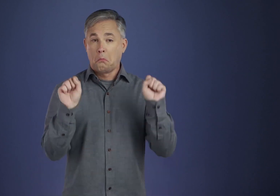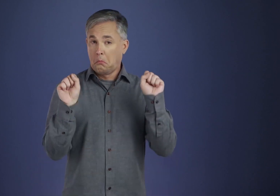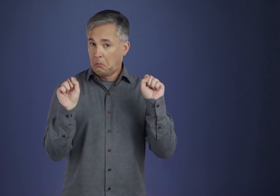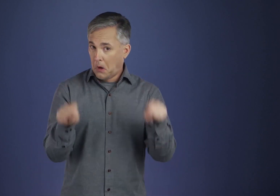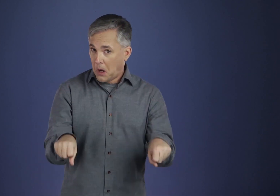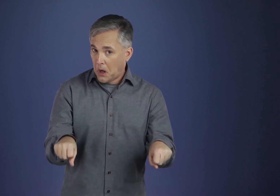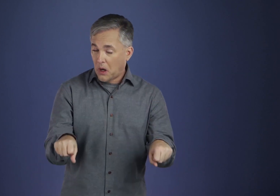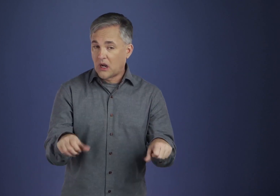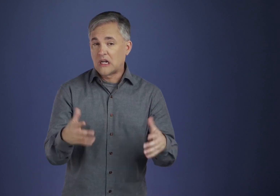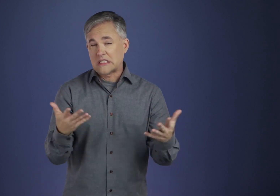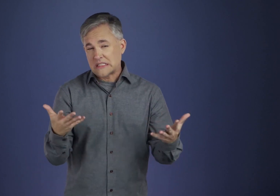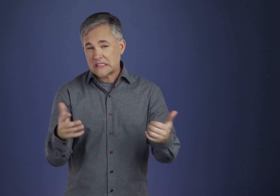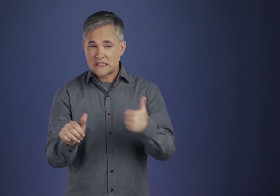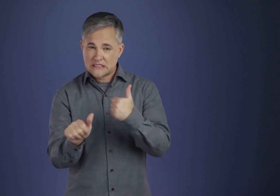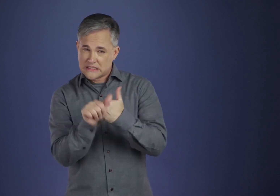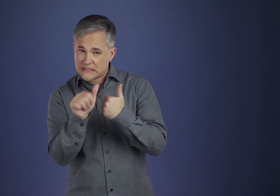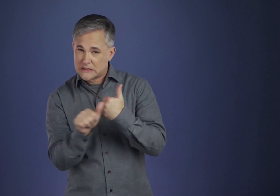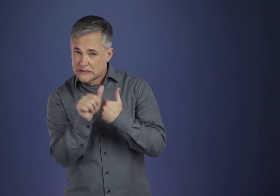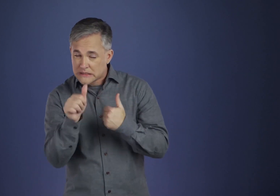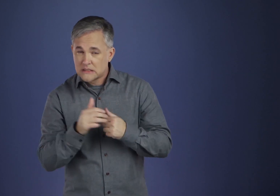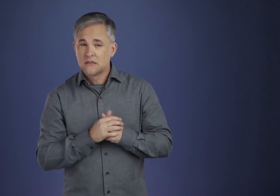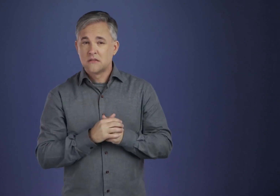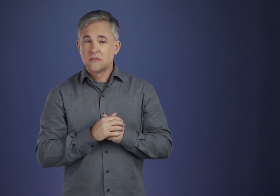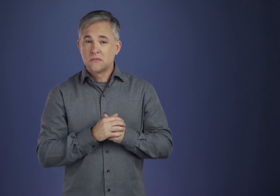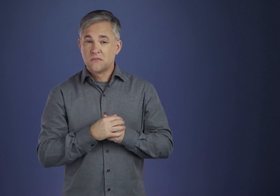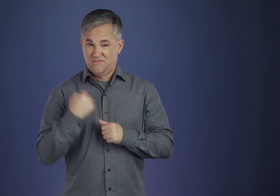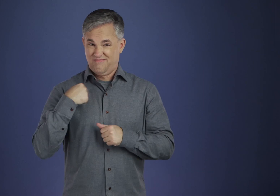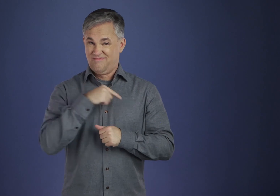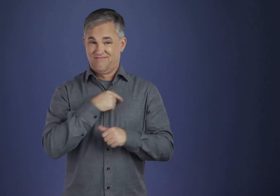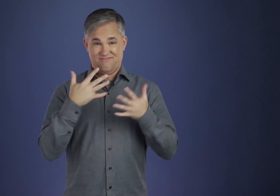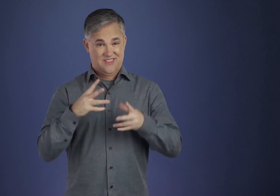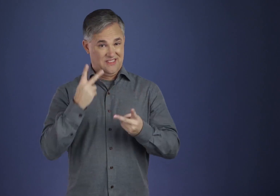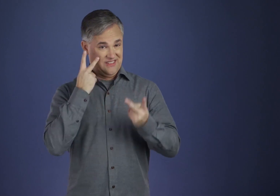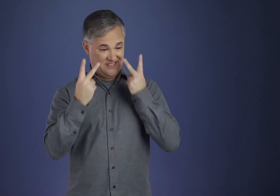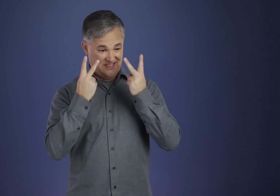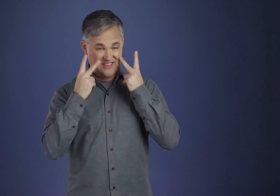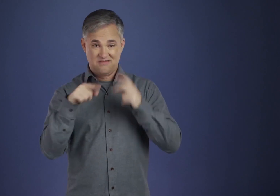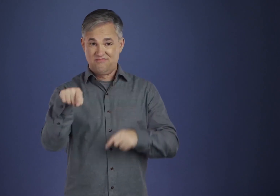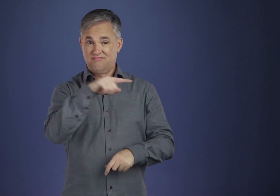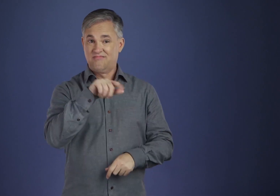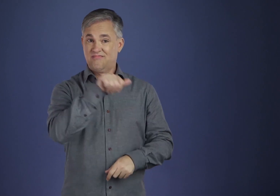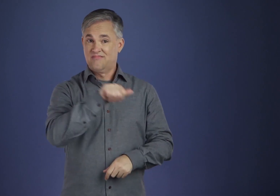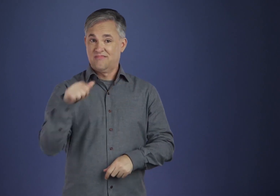The A.A., or indeed any man, who tries to run his life rigidly by this kind of prayer,